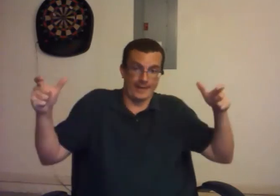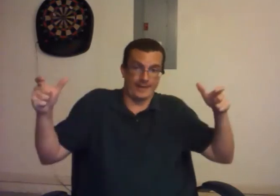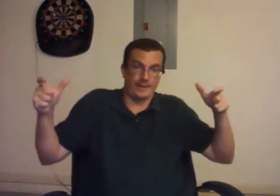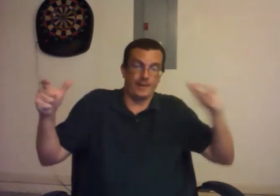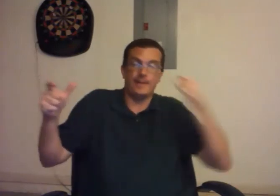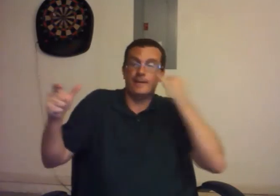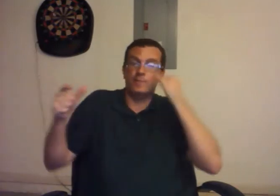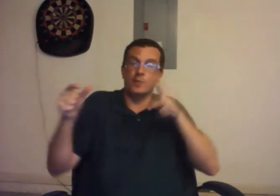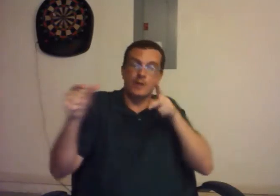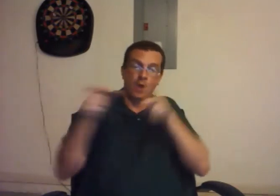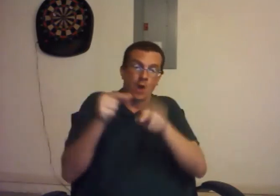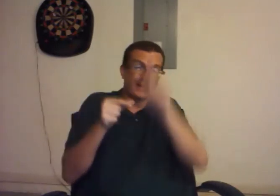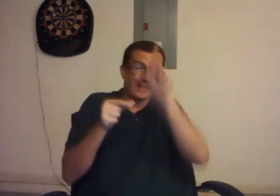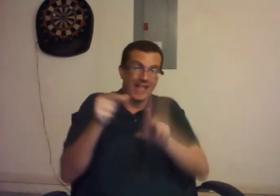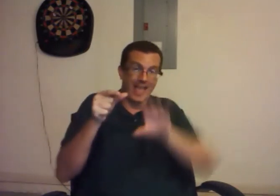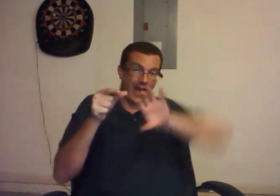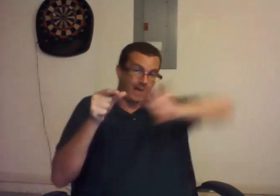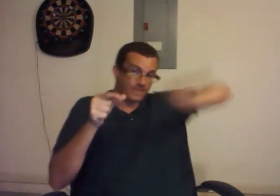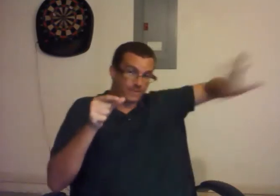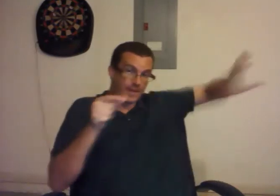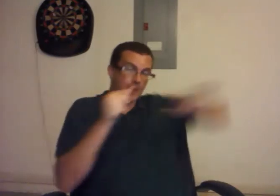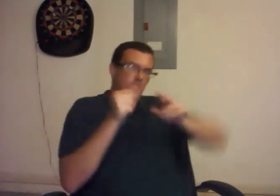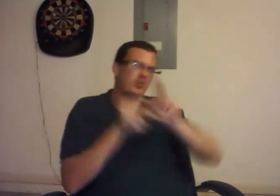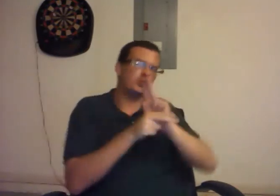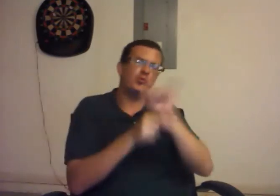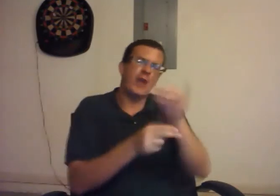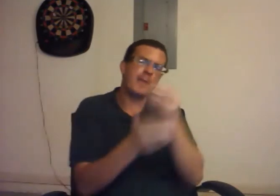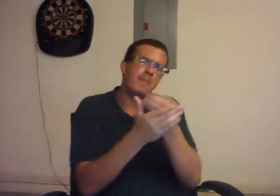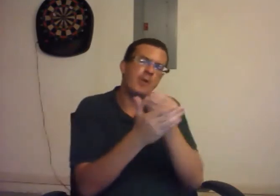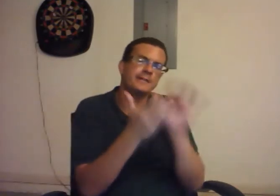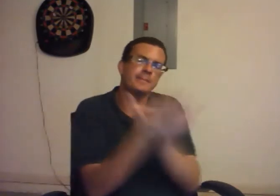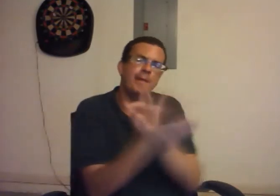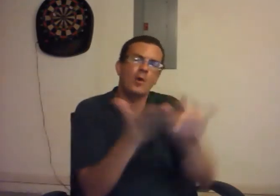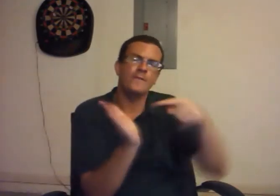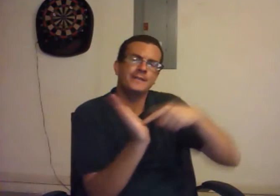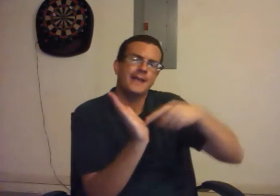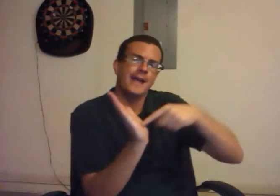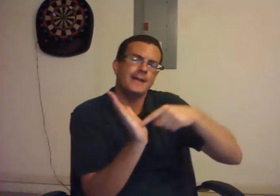if we cut it in half, and used half the money to pare down the national debt,